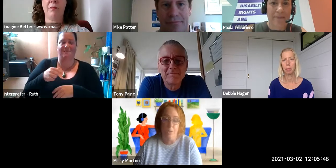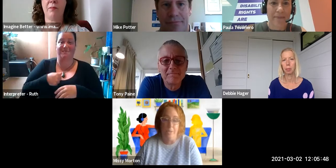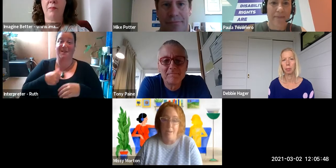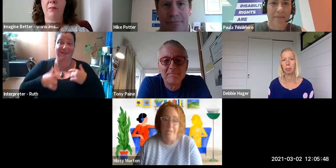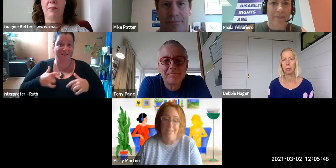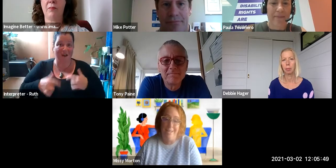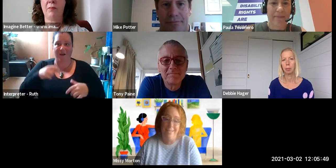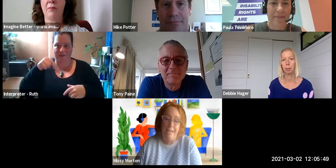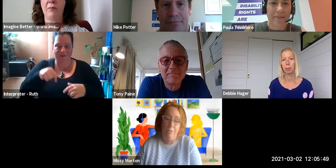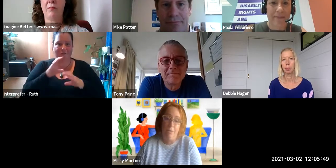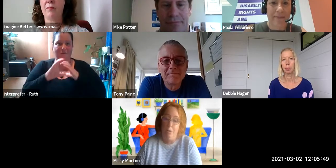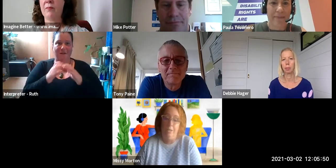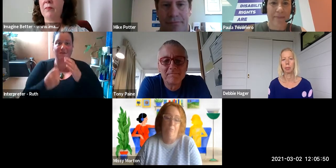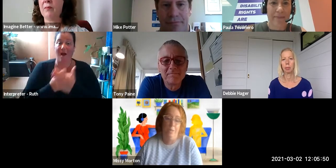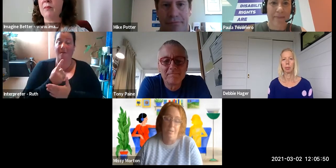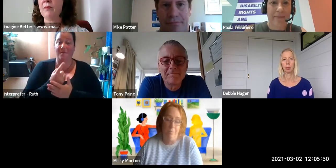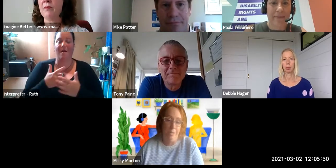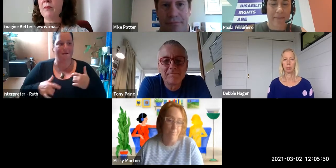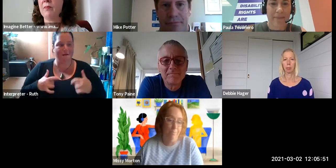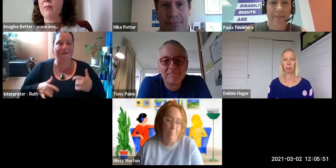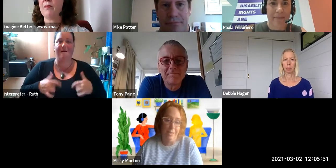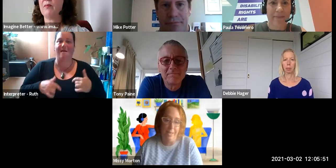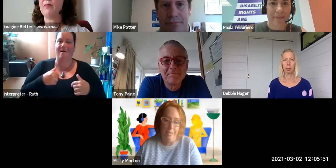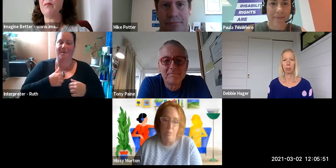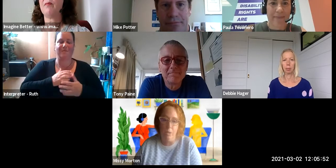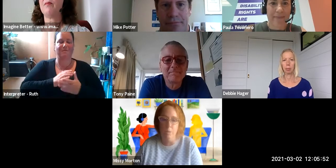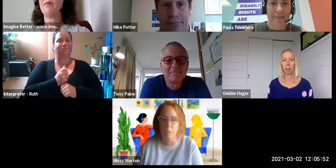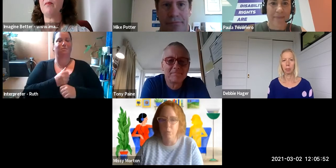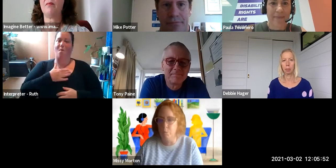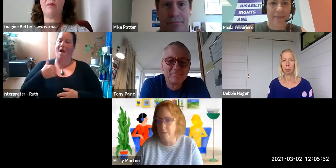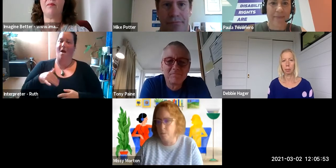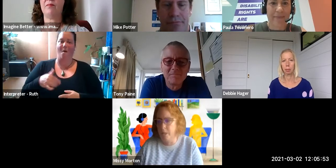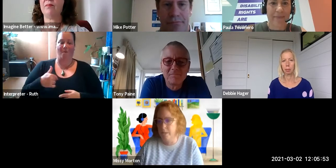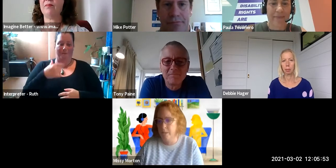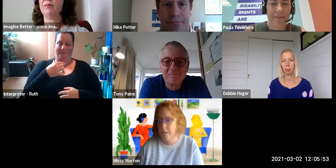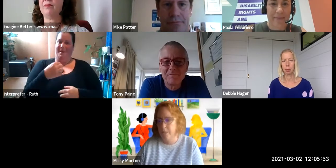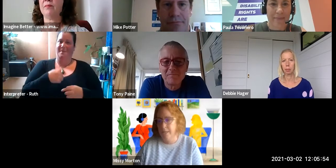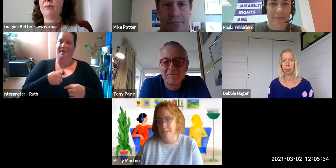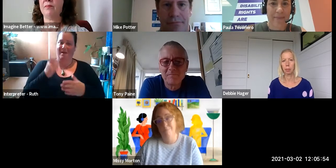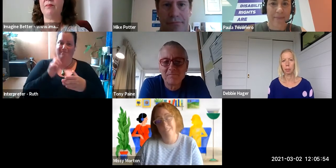was happening and how honored I've been to be selected as one of the people to participate.